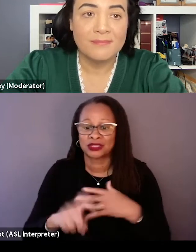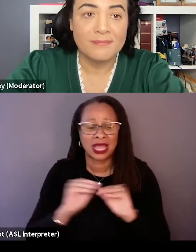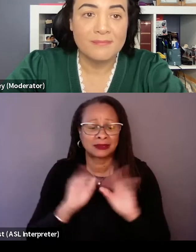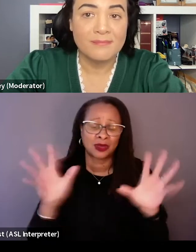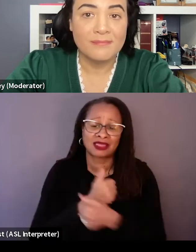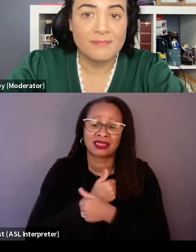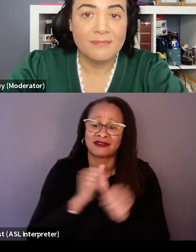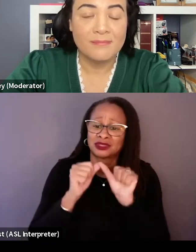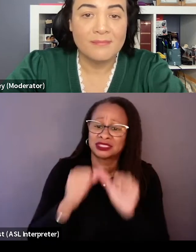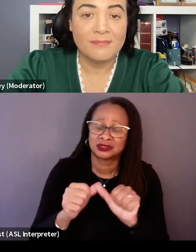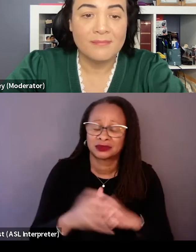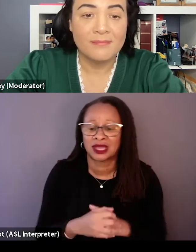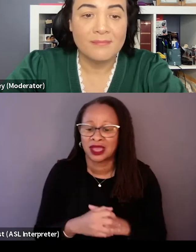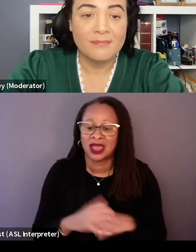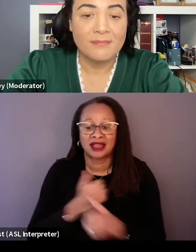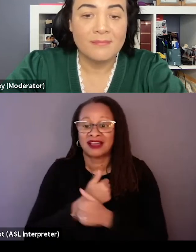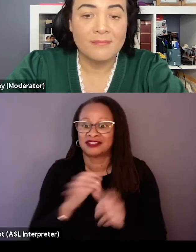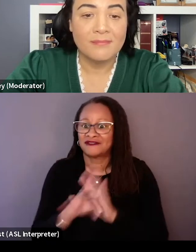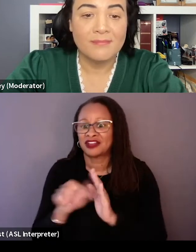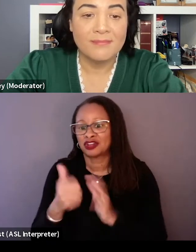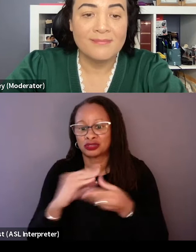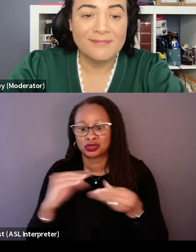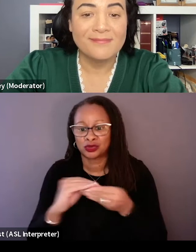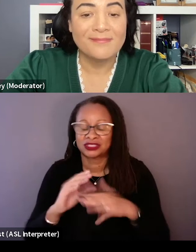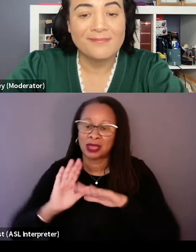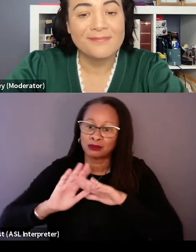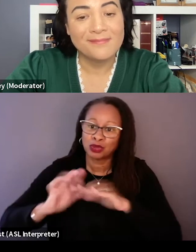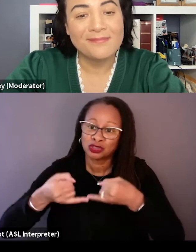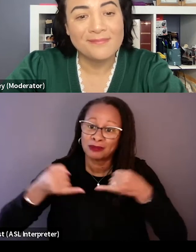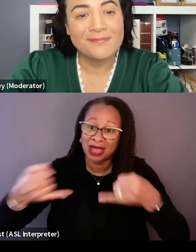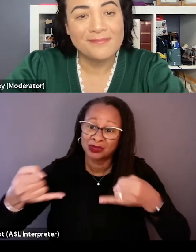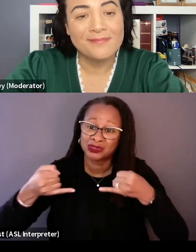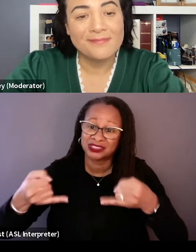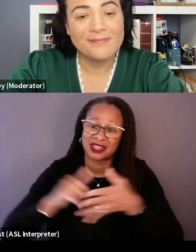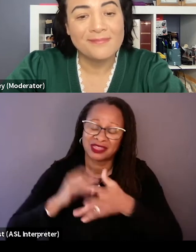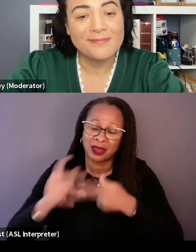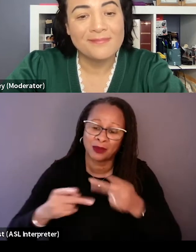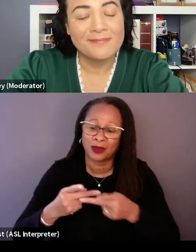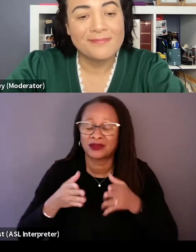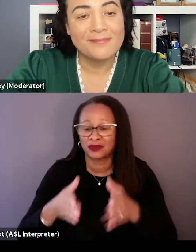I would love to find another story that kind of pushes boundaries in that type of way or a completely new way that we haven't done.